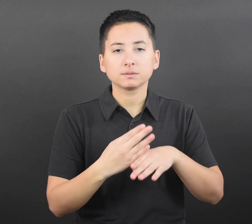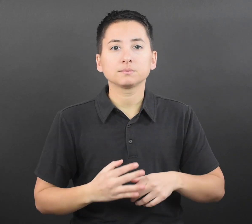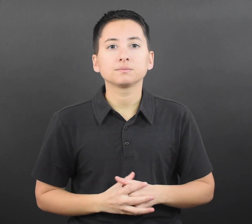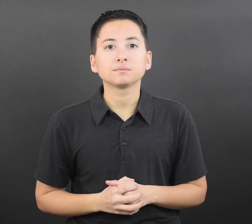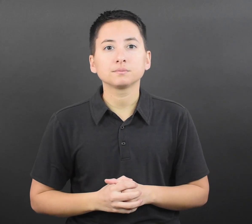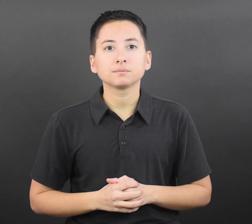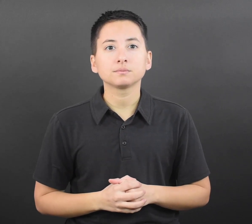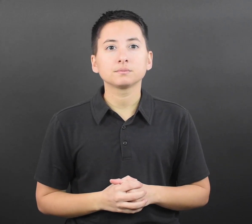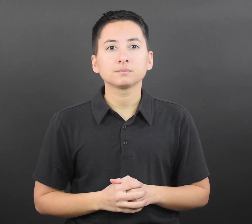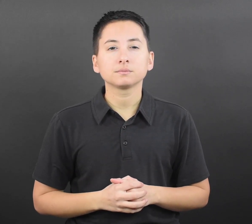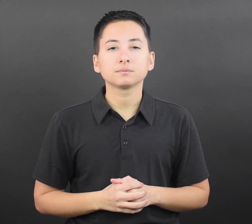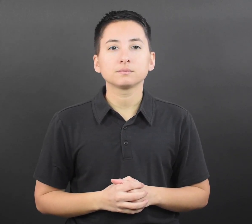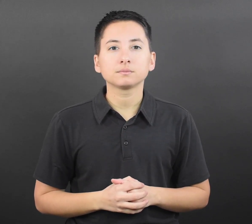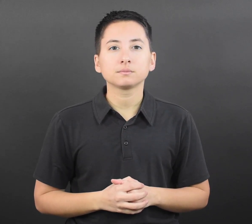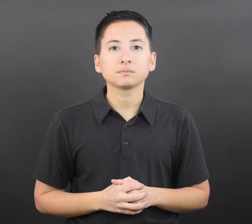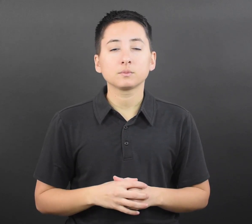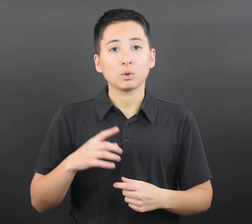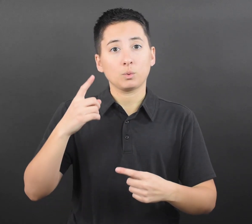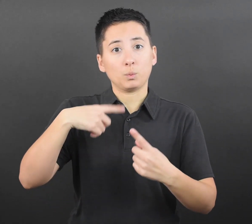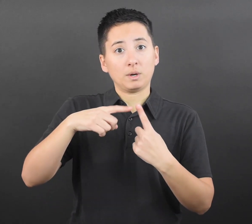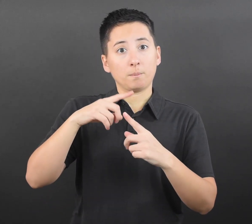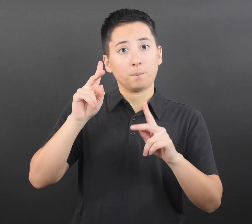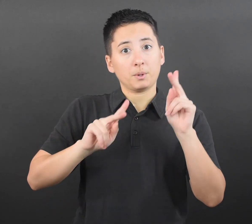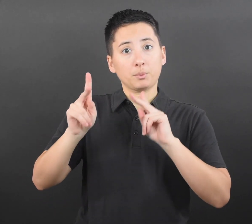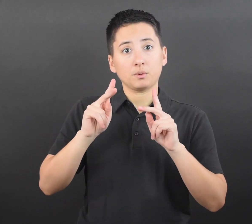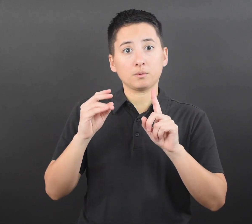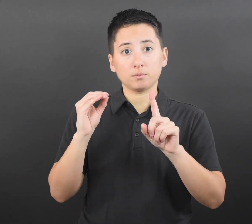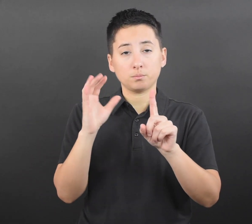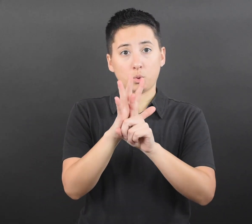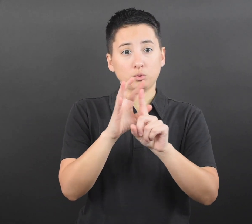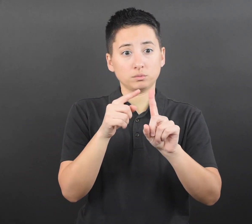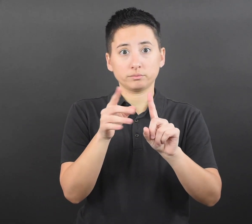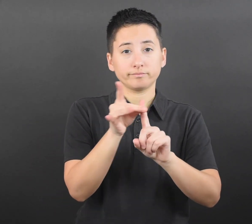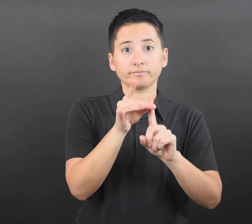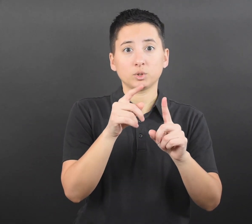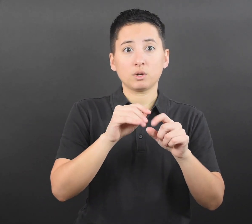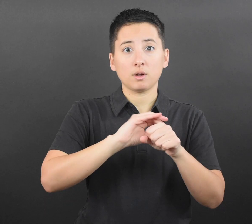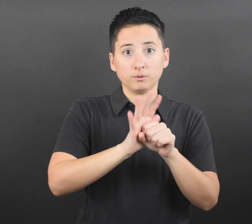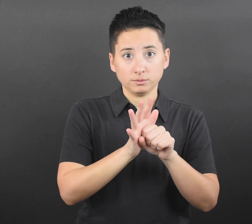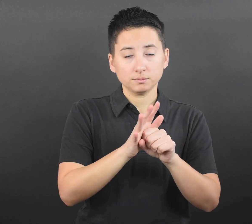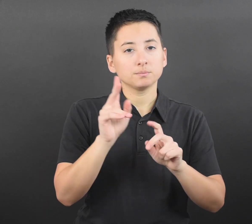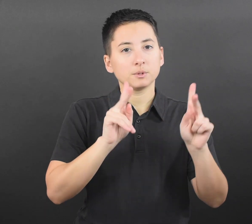People quarantine when they have been exposed to the virus that causes COVID-19,